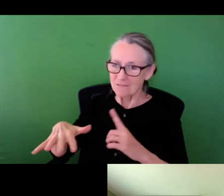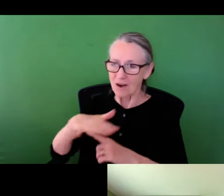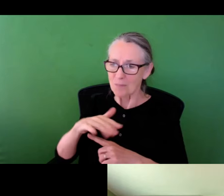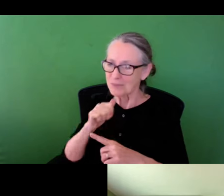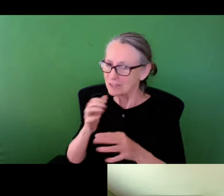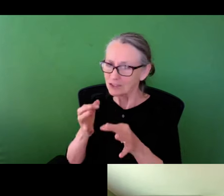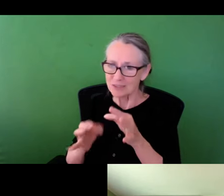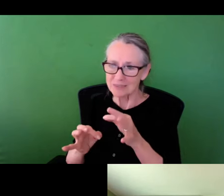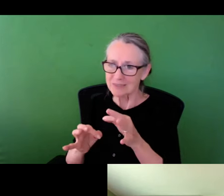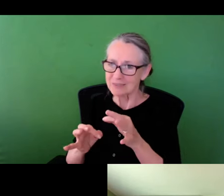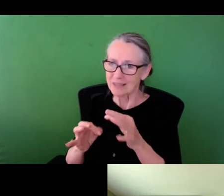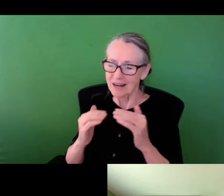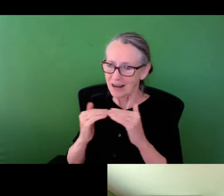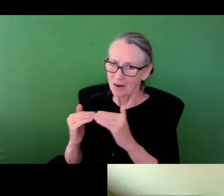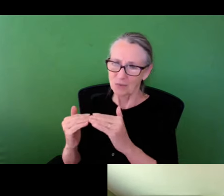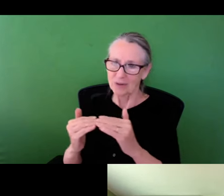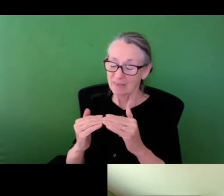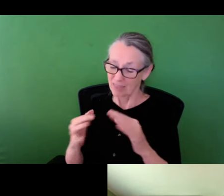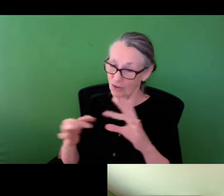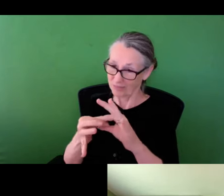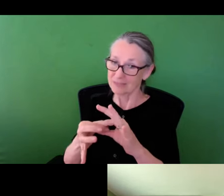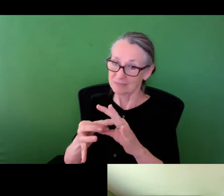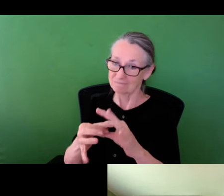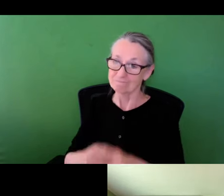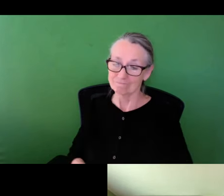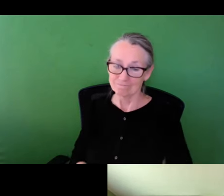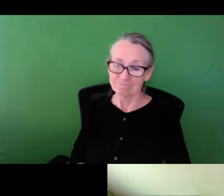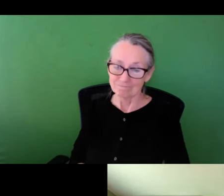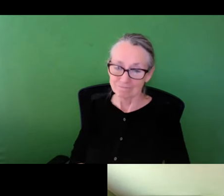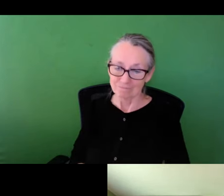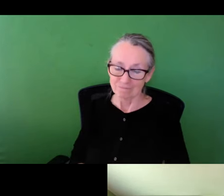without having a conversation about environmental injustice and equity because again,